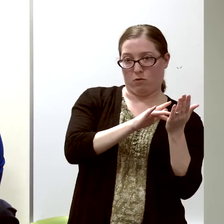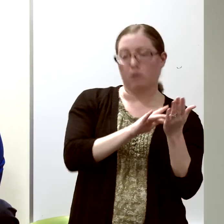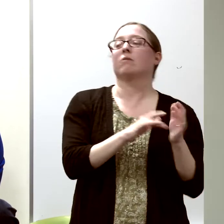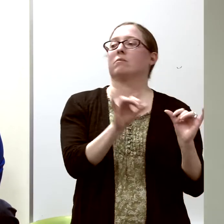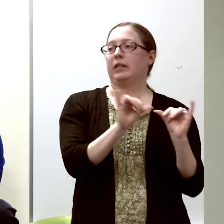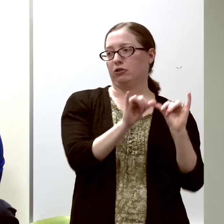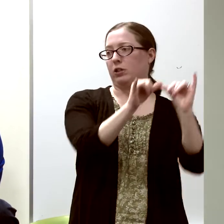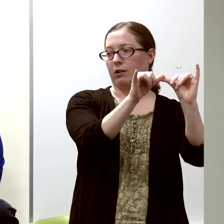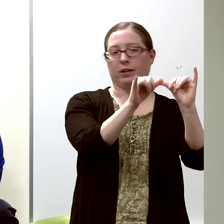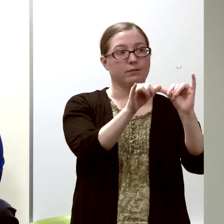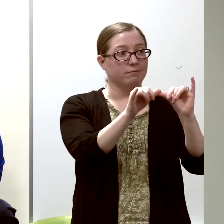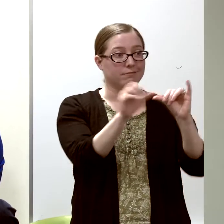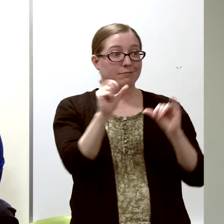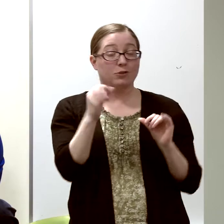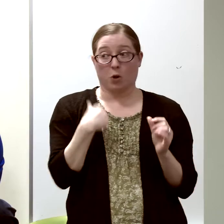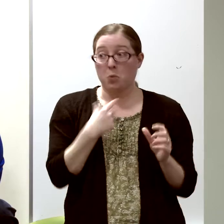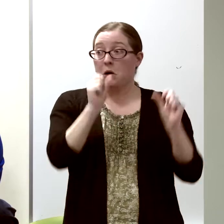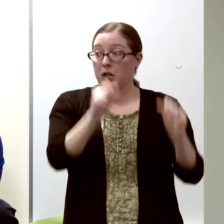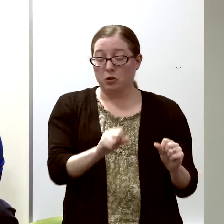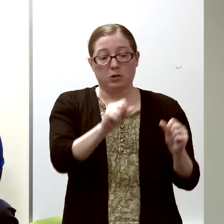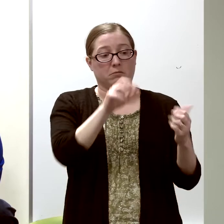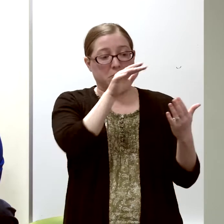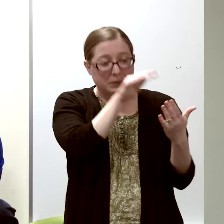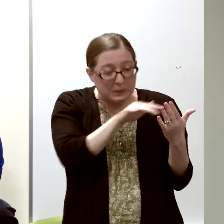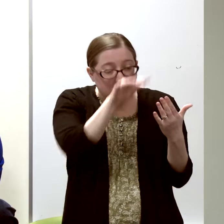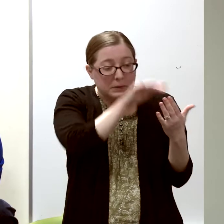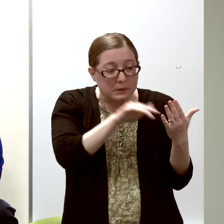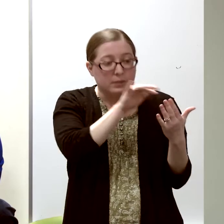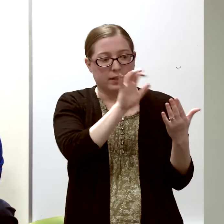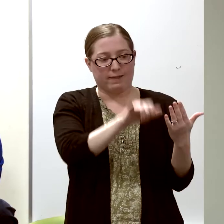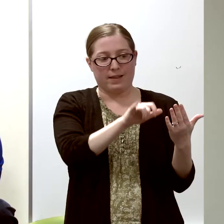so I could study that bone,